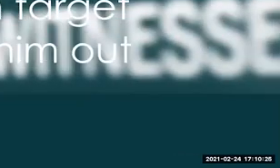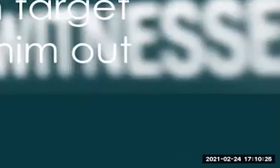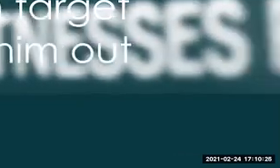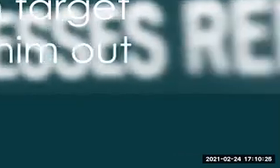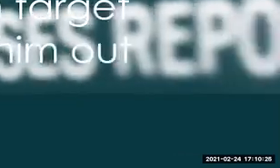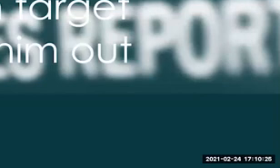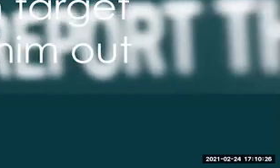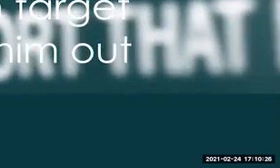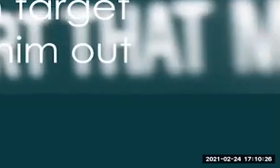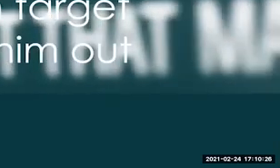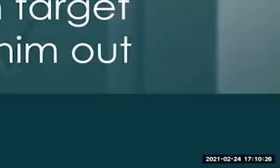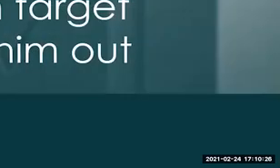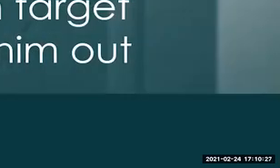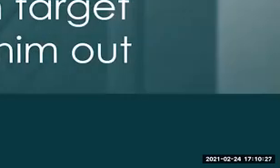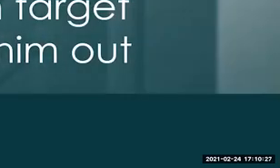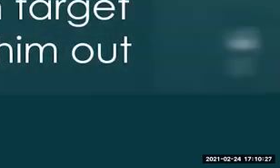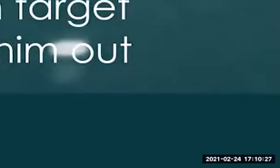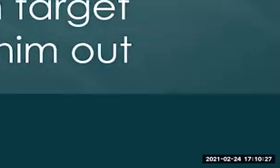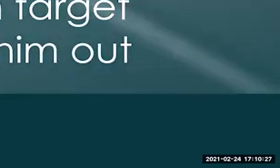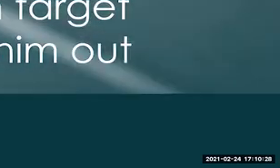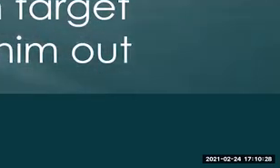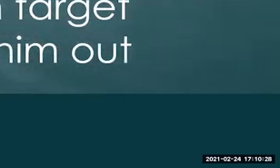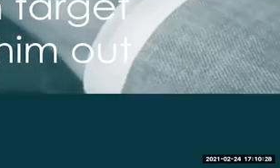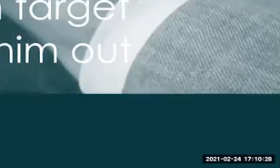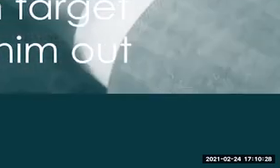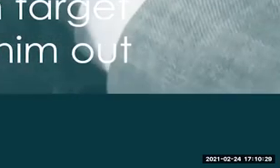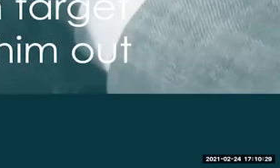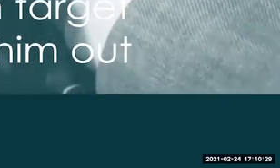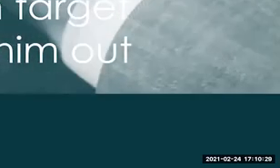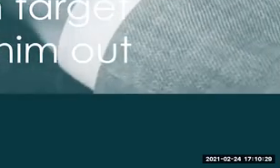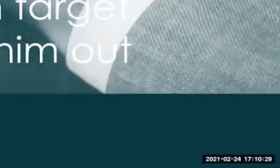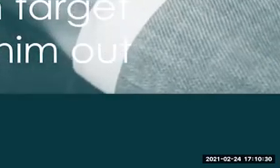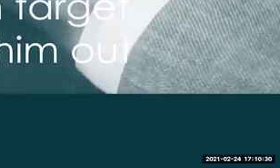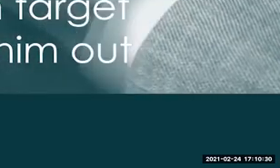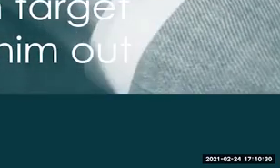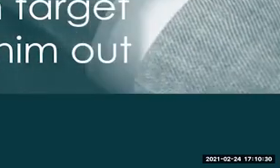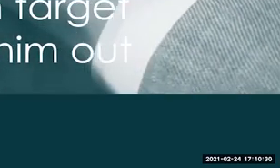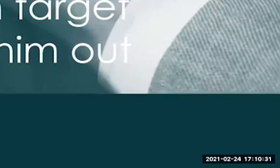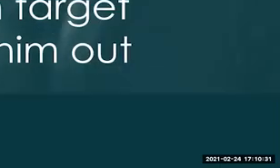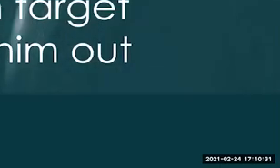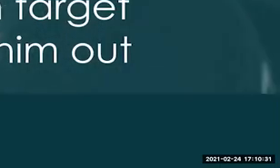something incredibly dangerous, incredibly public, and how you figure out how to avoid that. And then